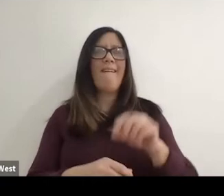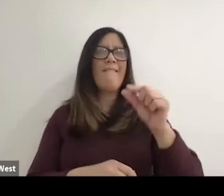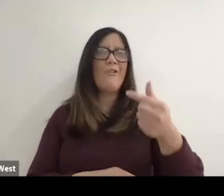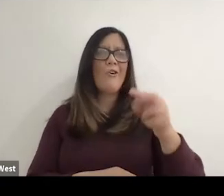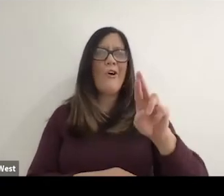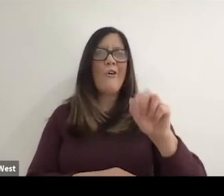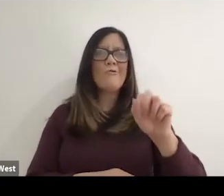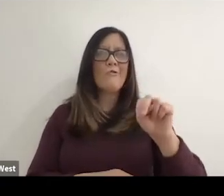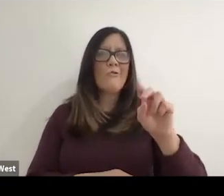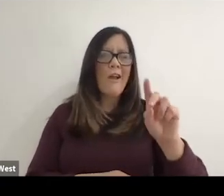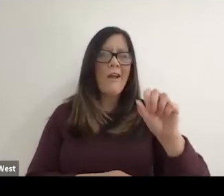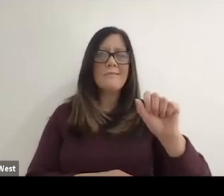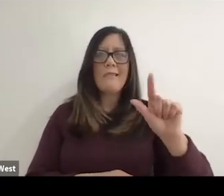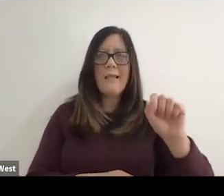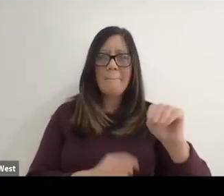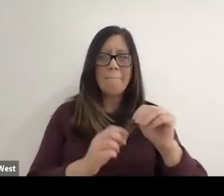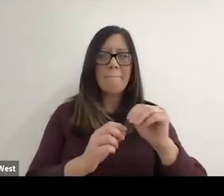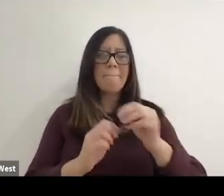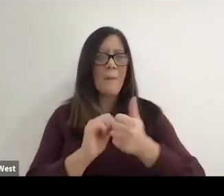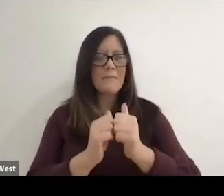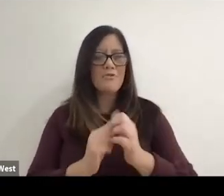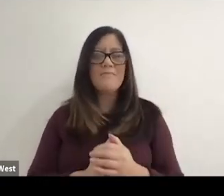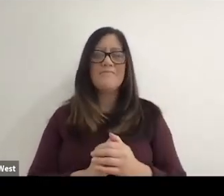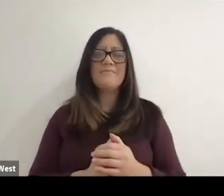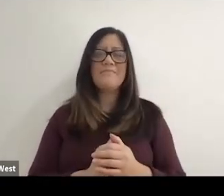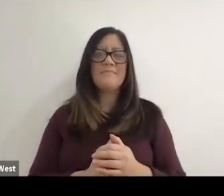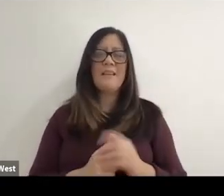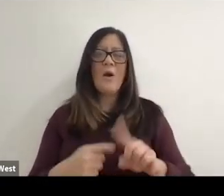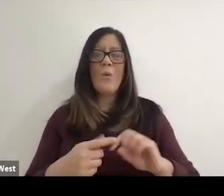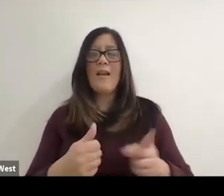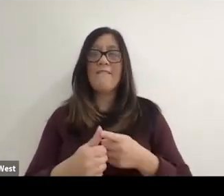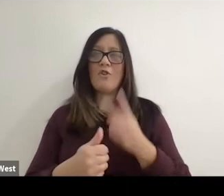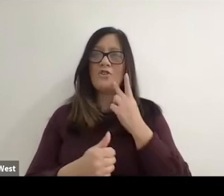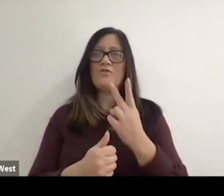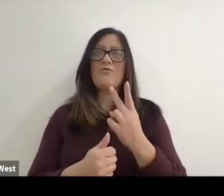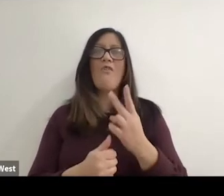the players are. You know, when I first saw Dave